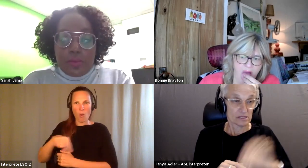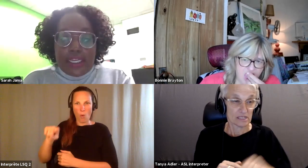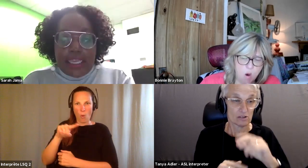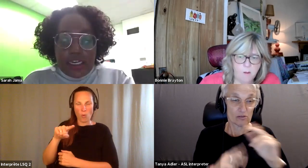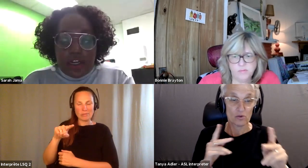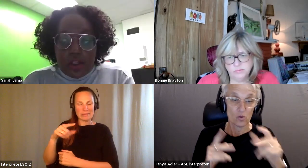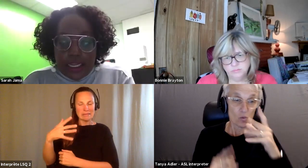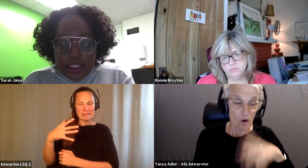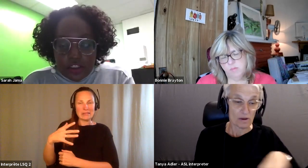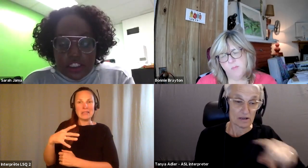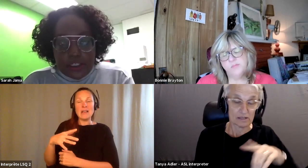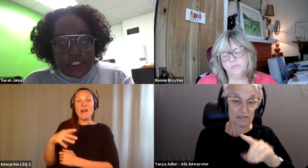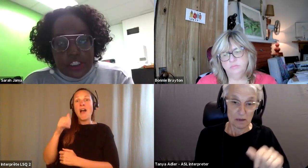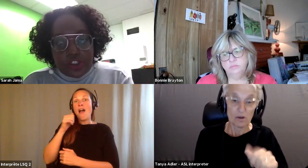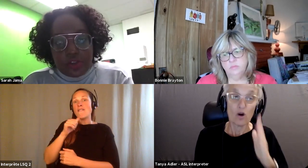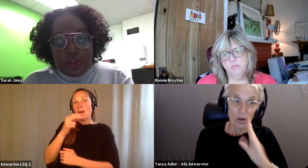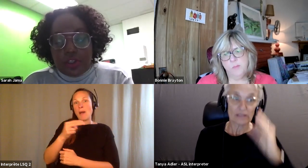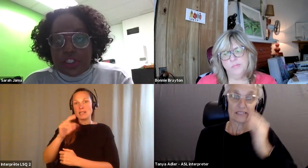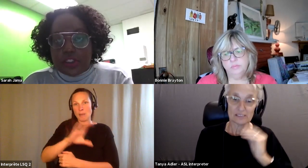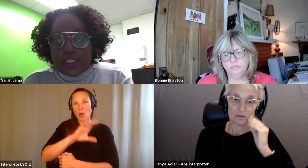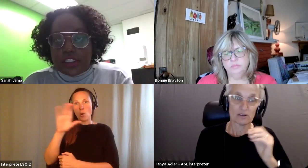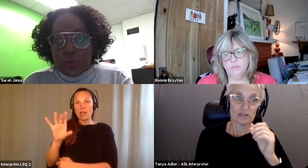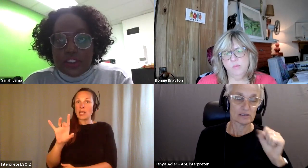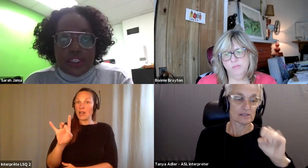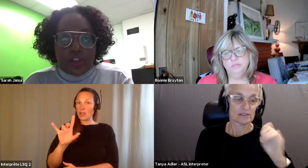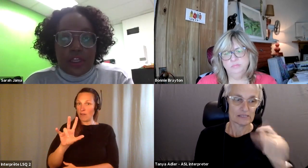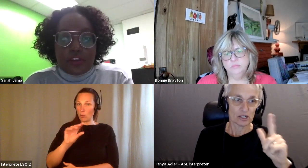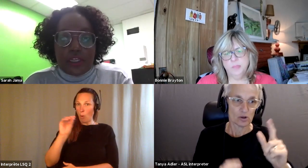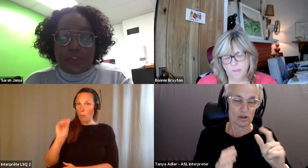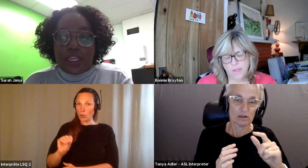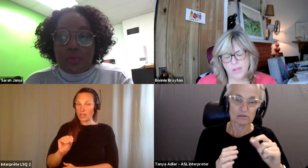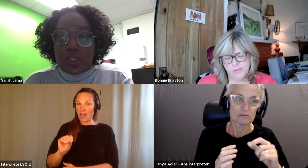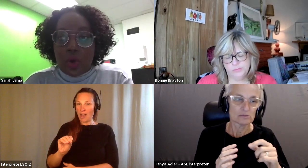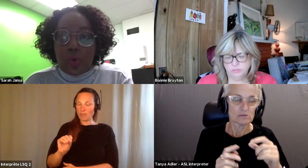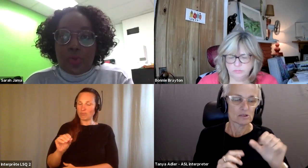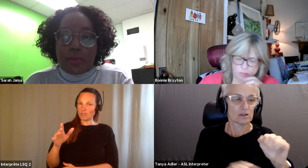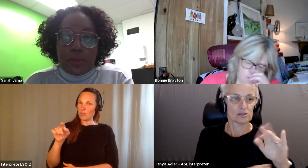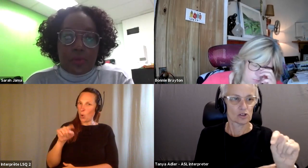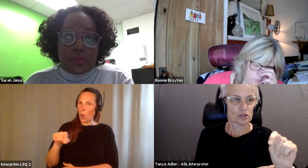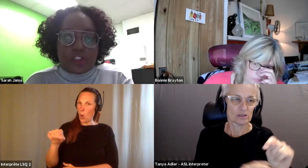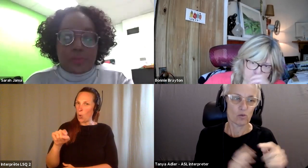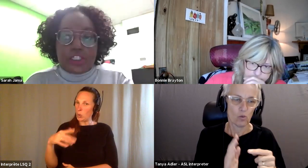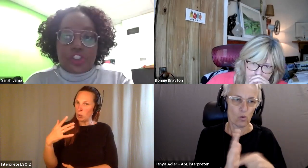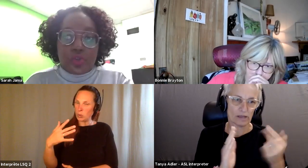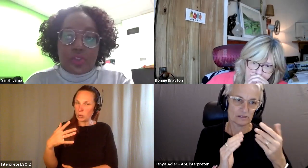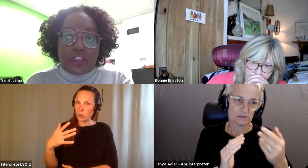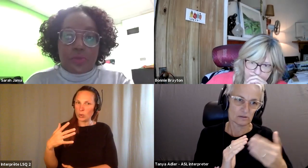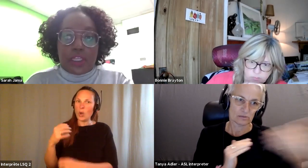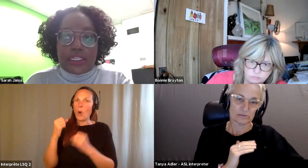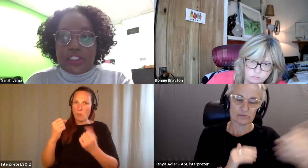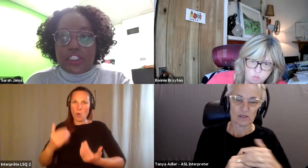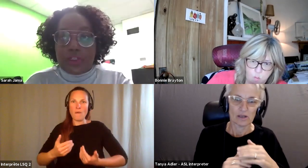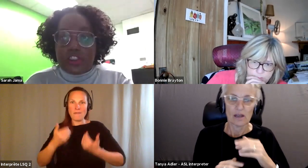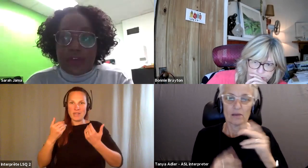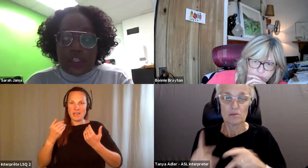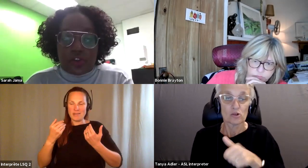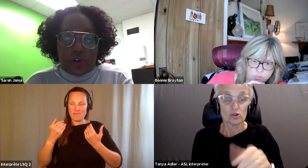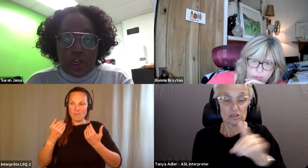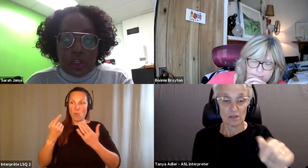Sarah Jama: woman in Canada are likely to experience sexual assault, at least once in their lifetimes and we know that people with disabilities are two times more likely to experience violence overall.